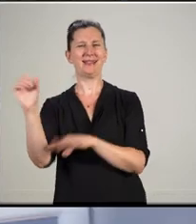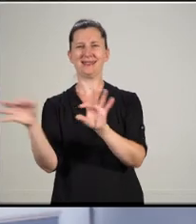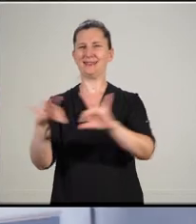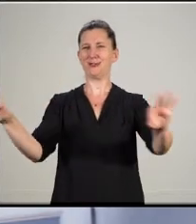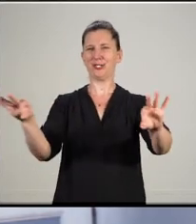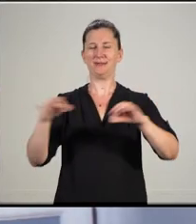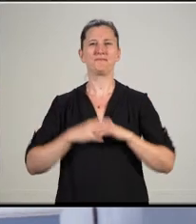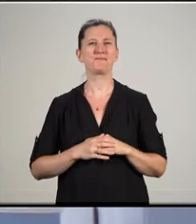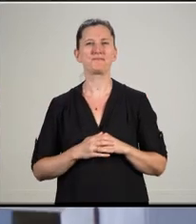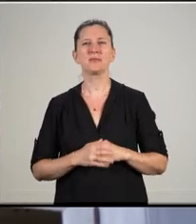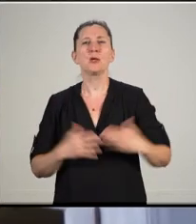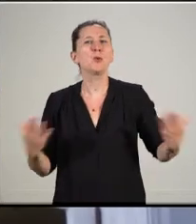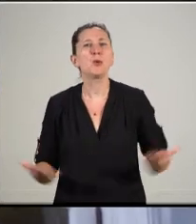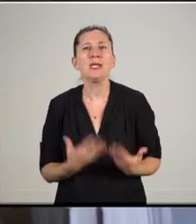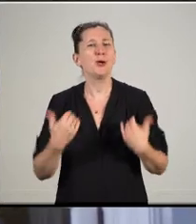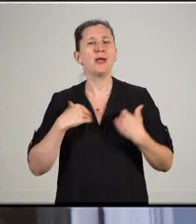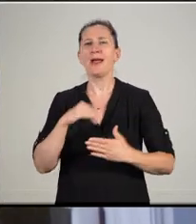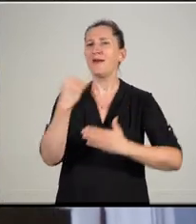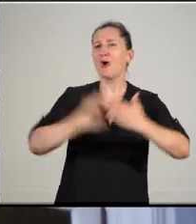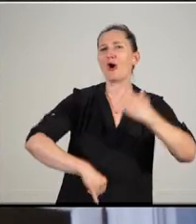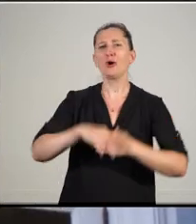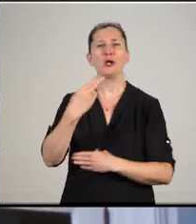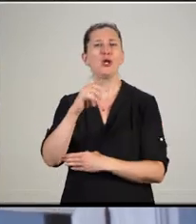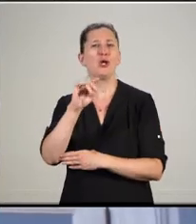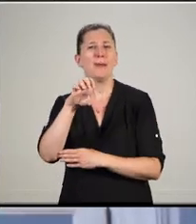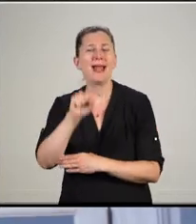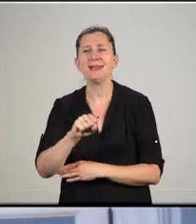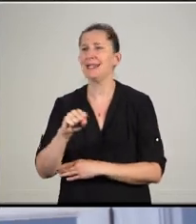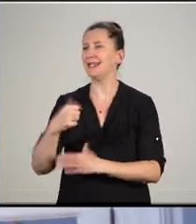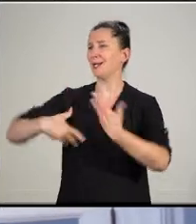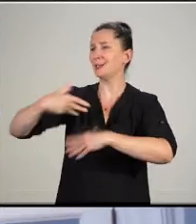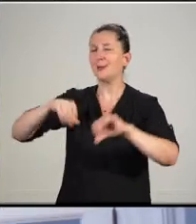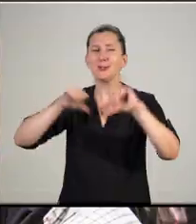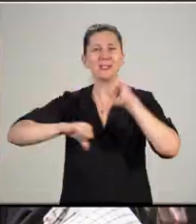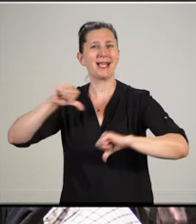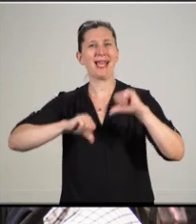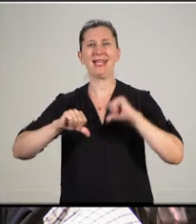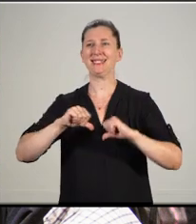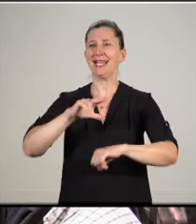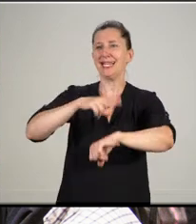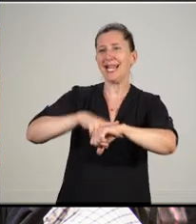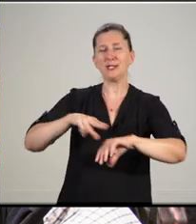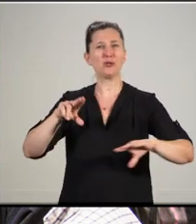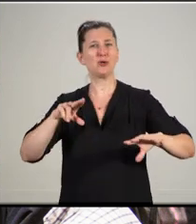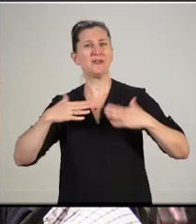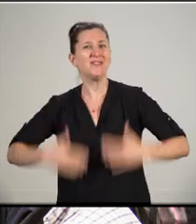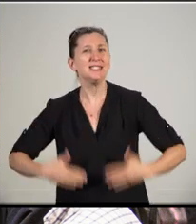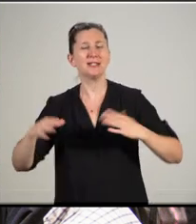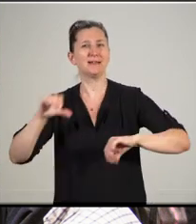the social sciences, the natural, physical, and mathematical sciences, and the computer, data, and information